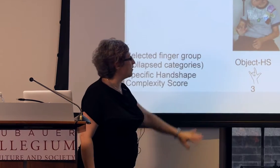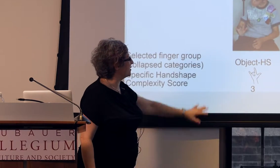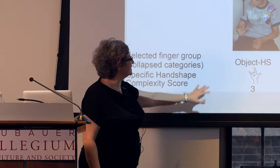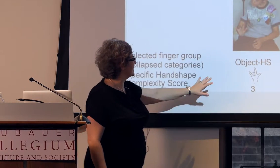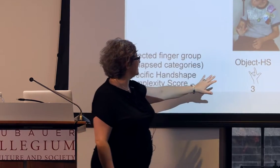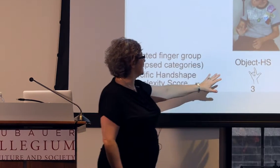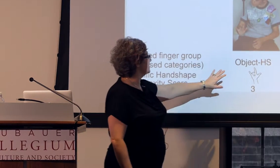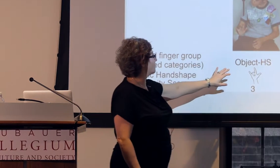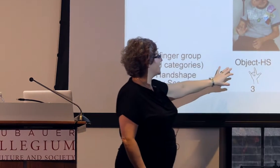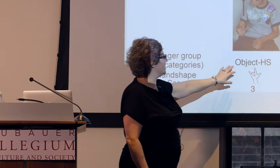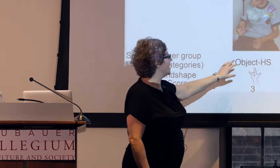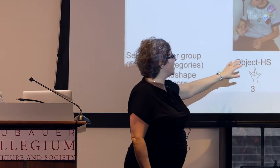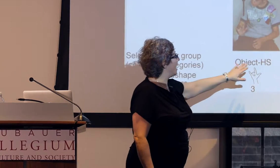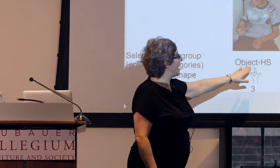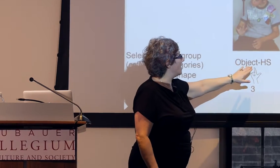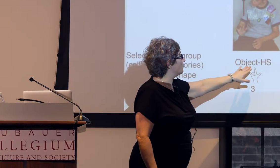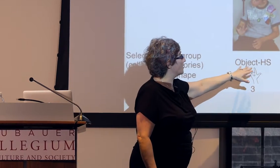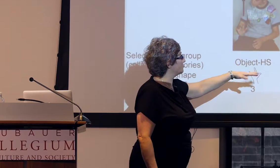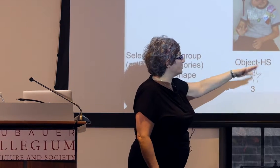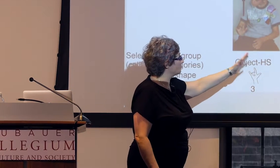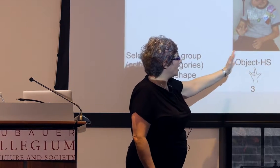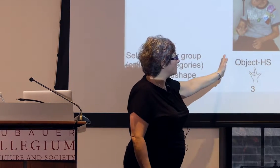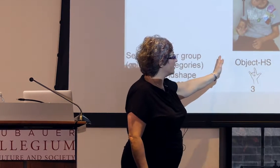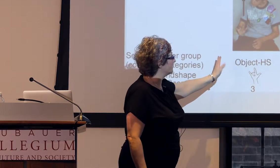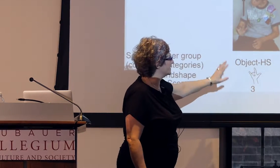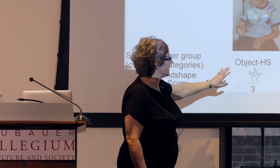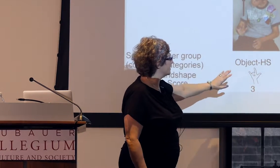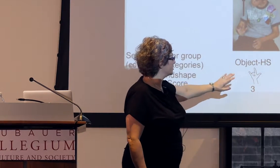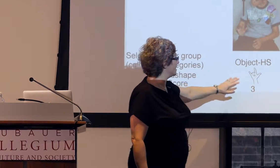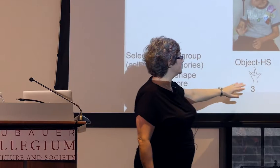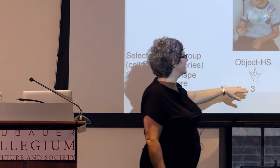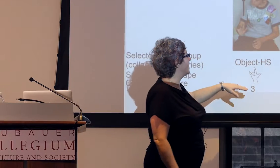and what we did is we transcribed all of these handshapes